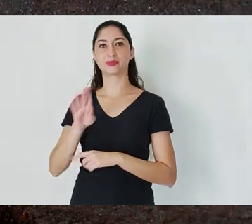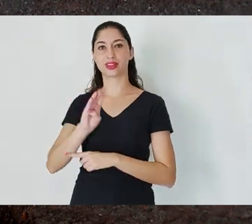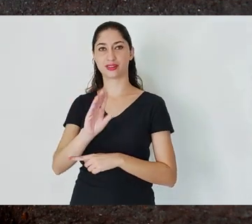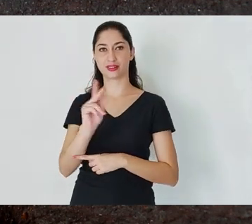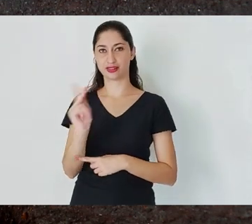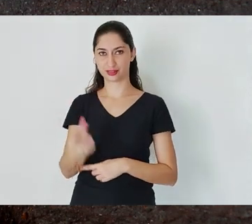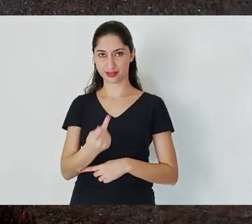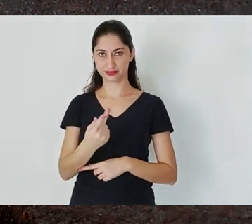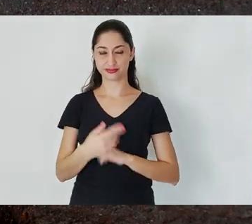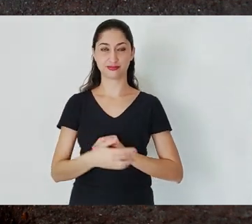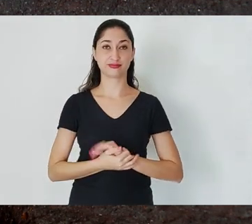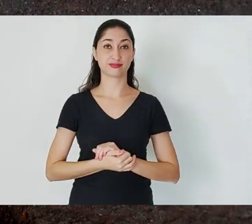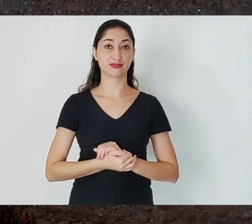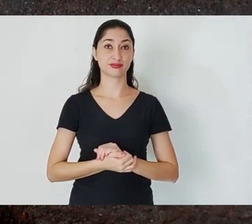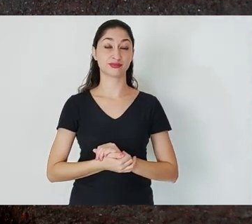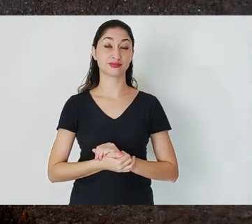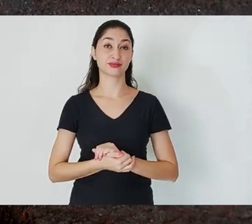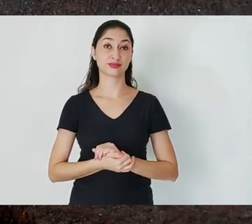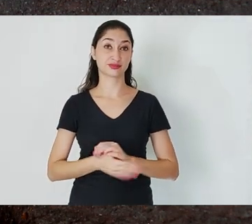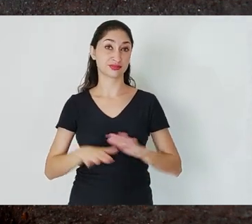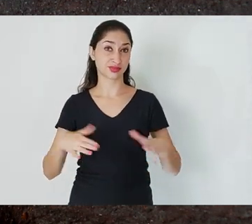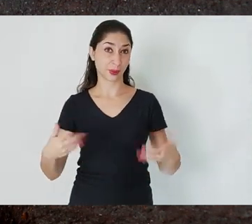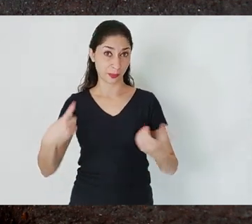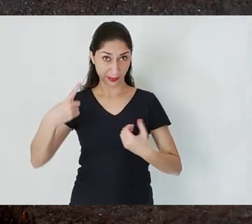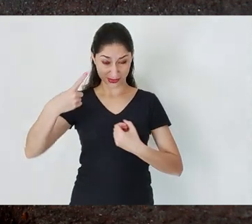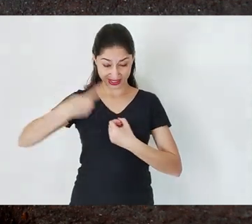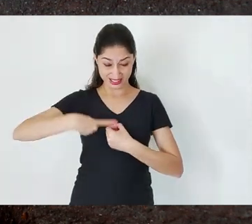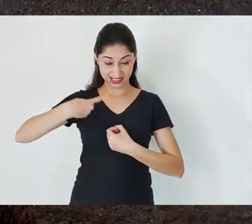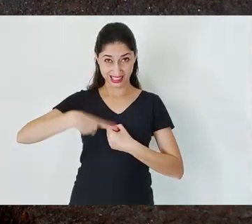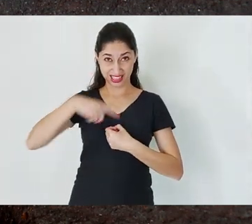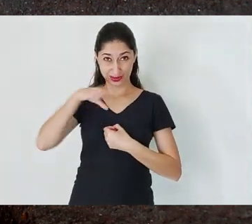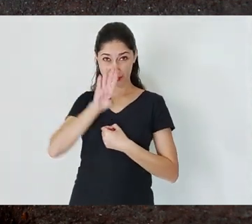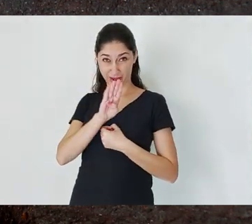Belo Horizonte actually had to deal with it